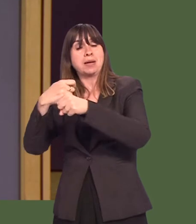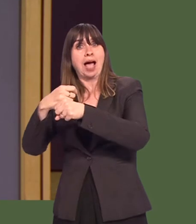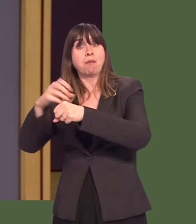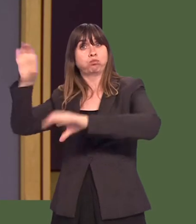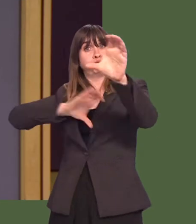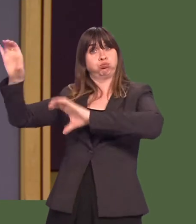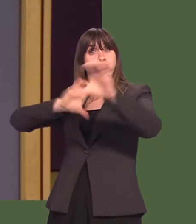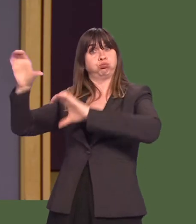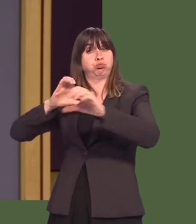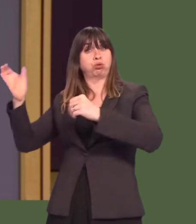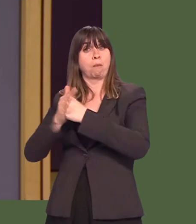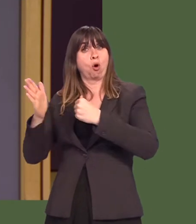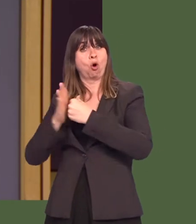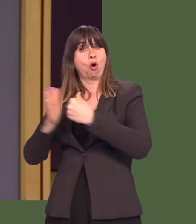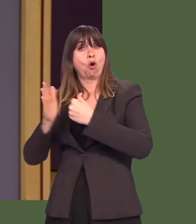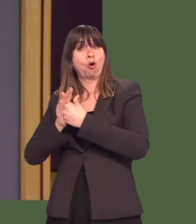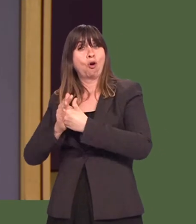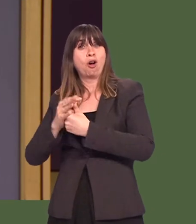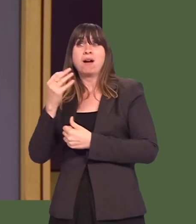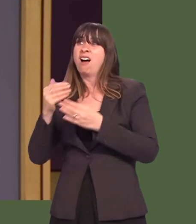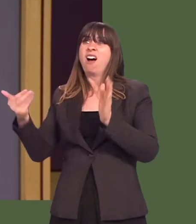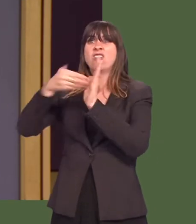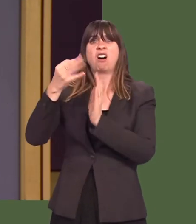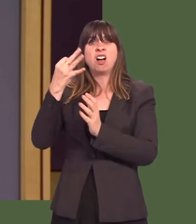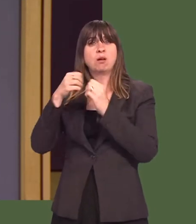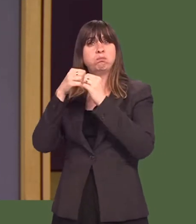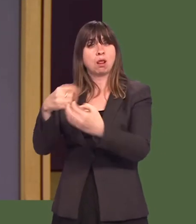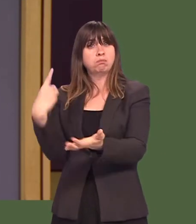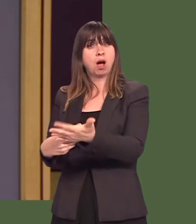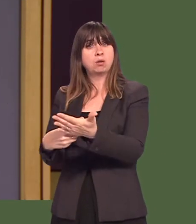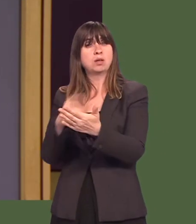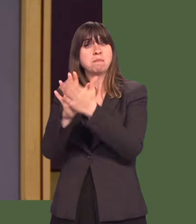the current 45p actually led to an enormous increase in revenue of about £8 billion?